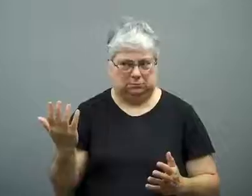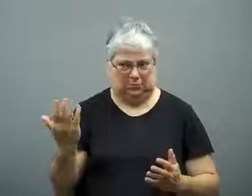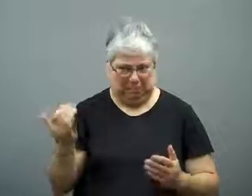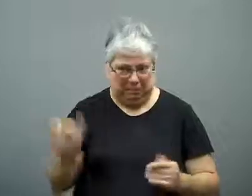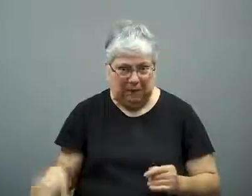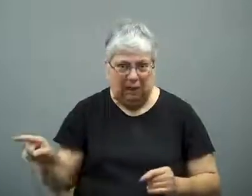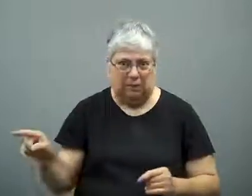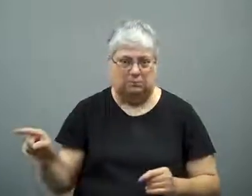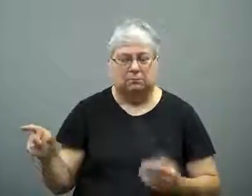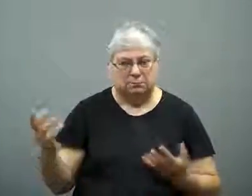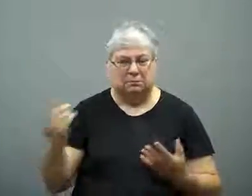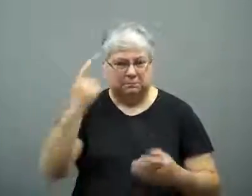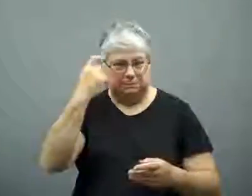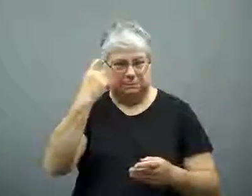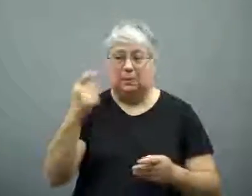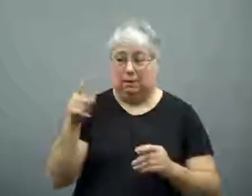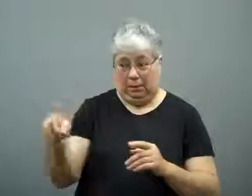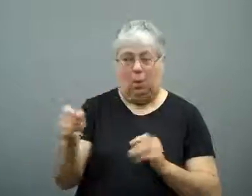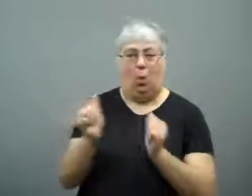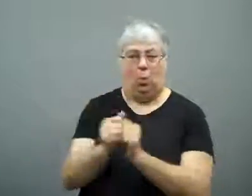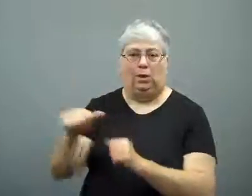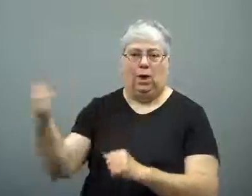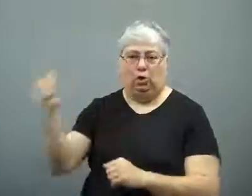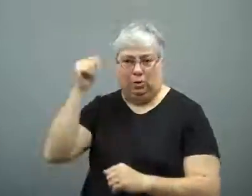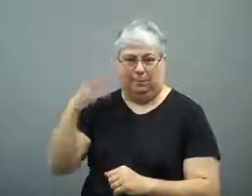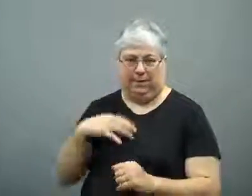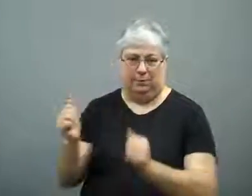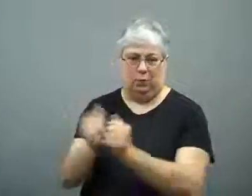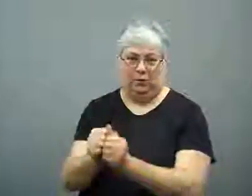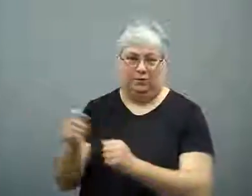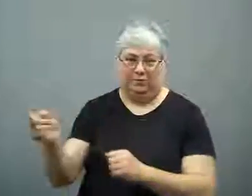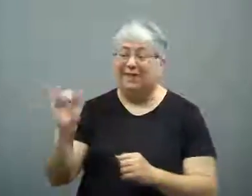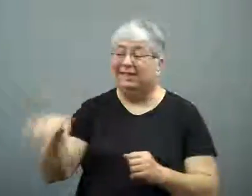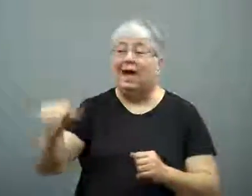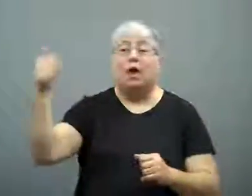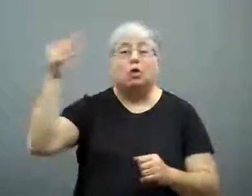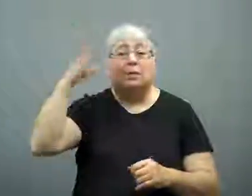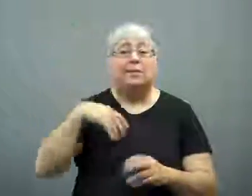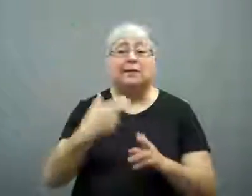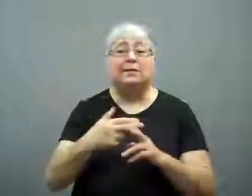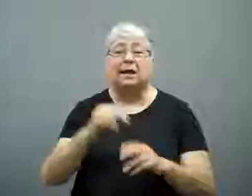He is suspected in these murders along with another man.